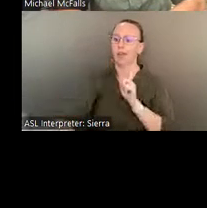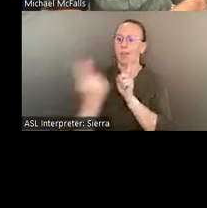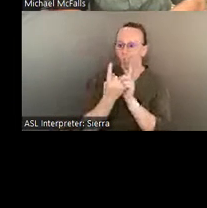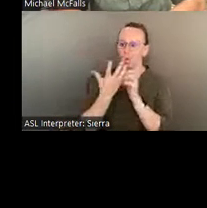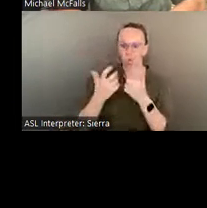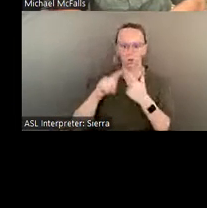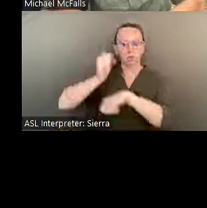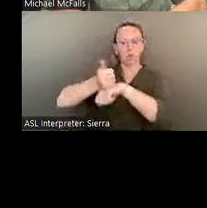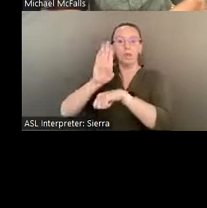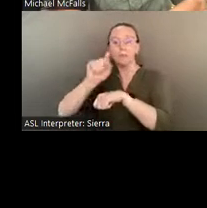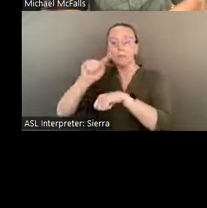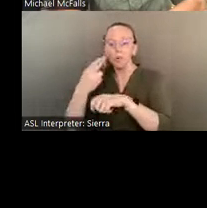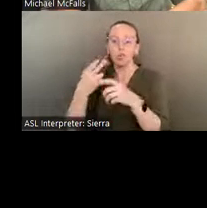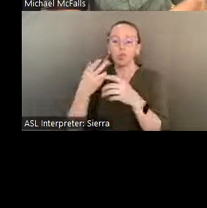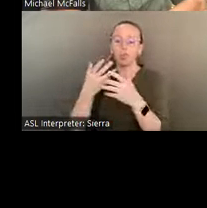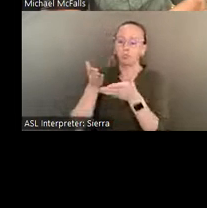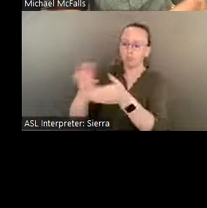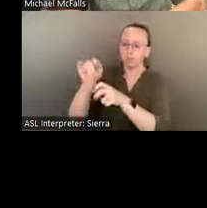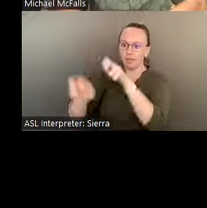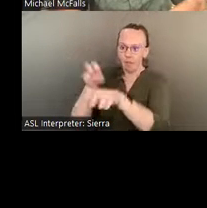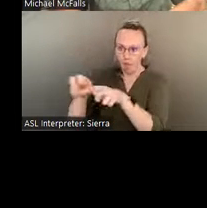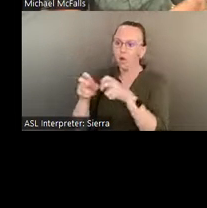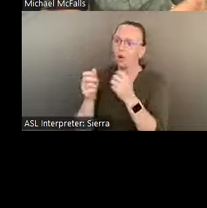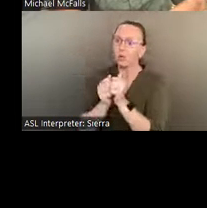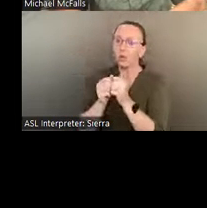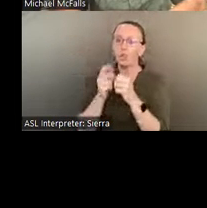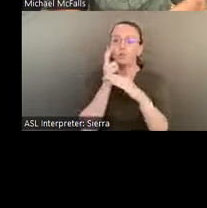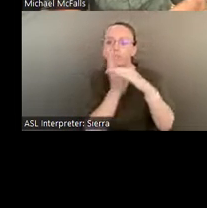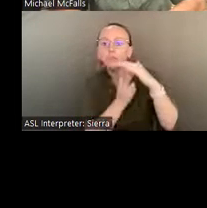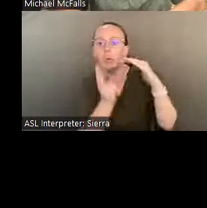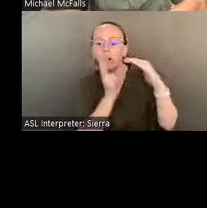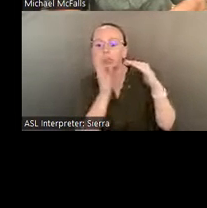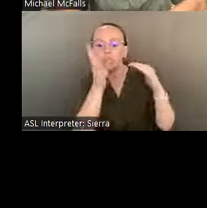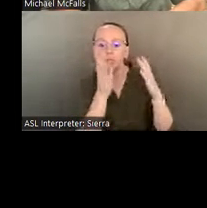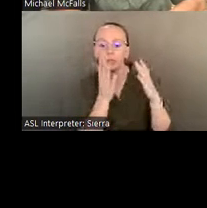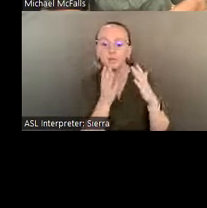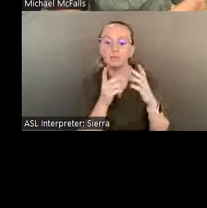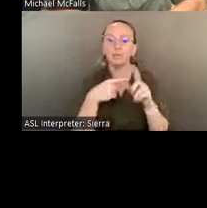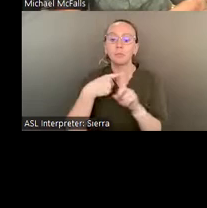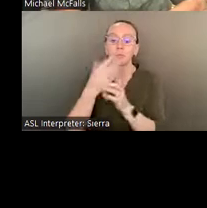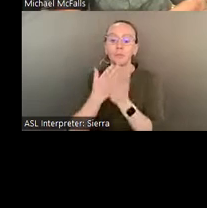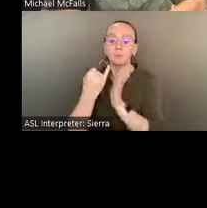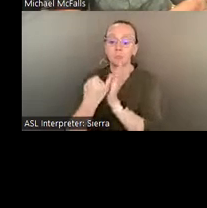fortune tellers and her projections- where she would complete some of Eddie's unfinished pieces.